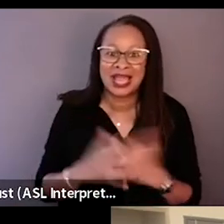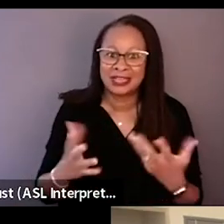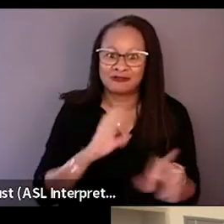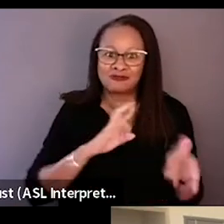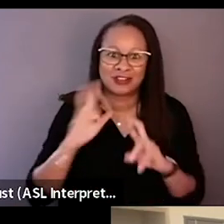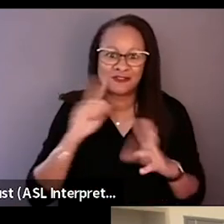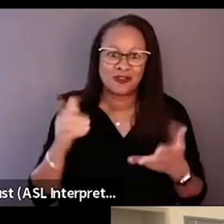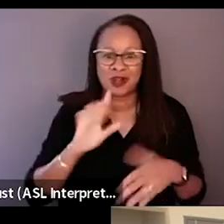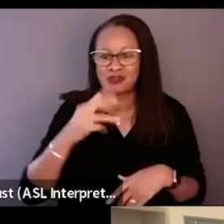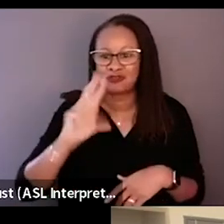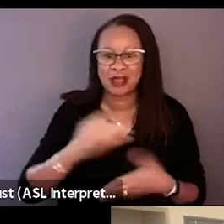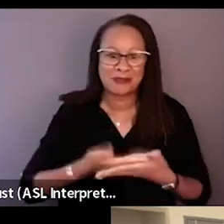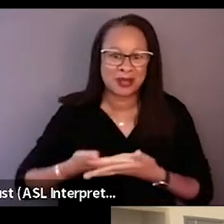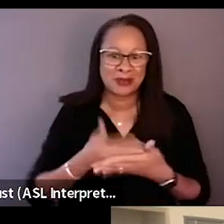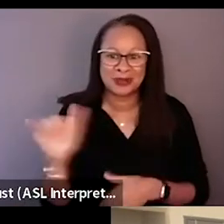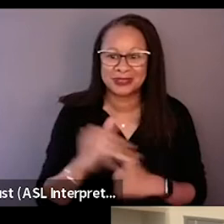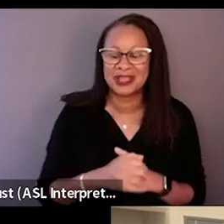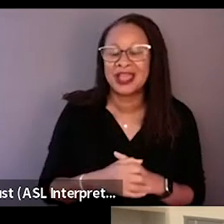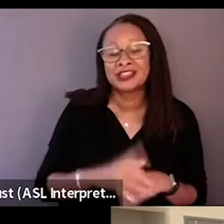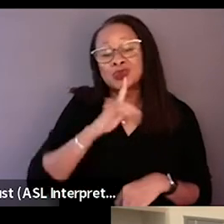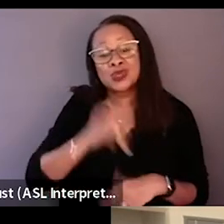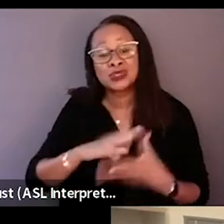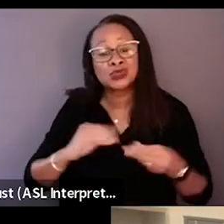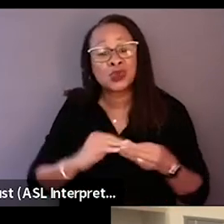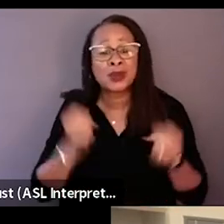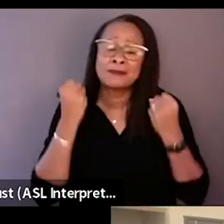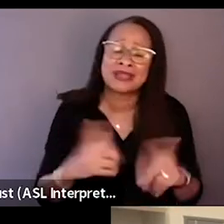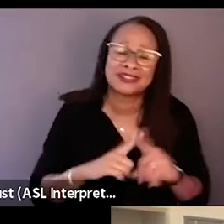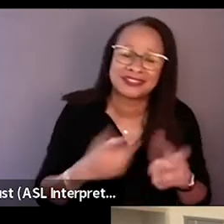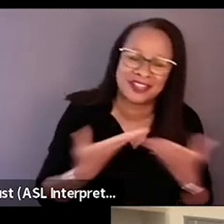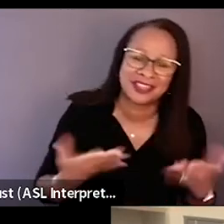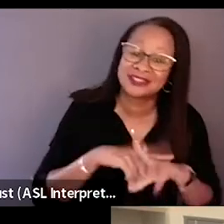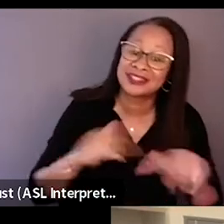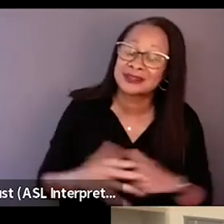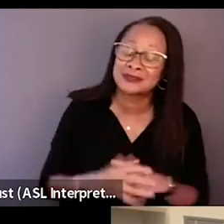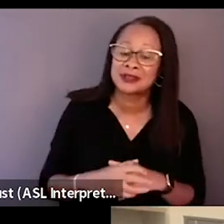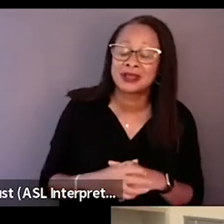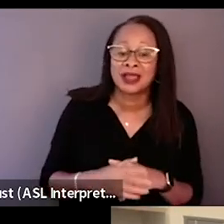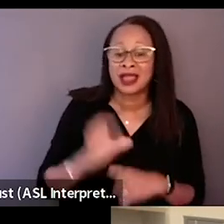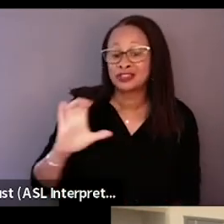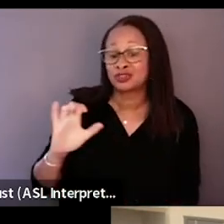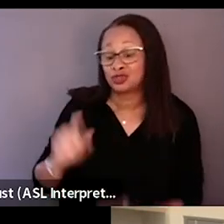So, it's really the story of so many different things. And to Jaclyn's point,